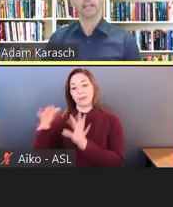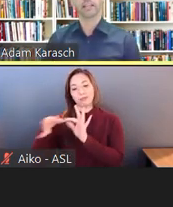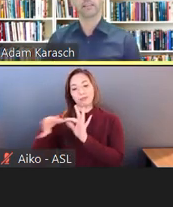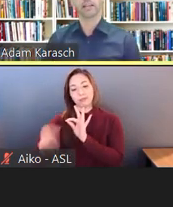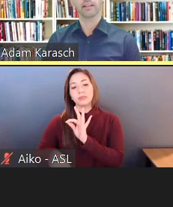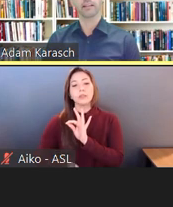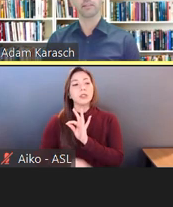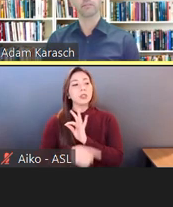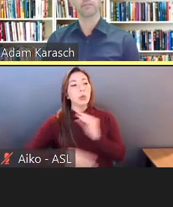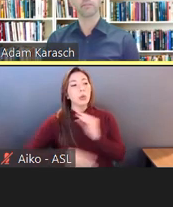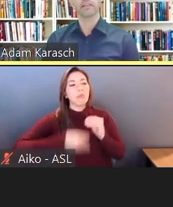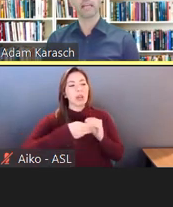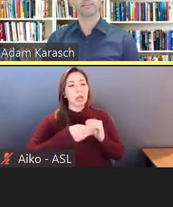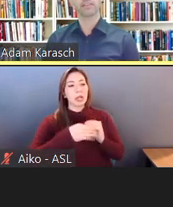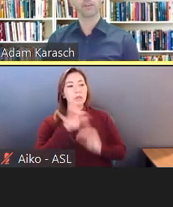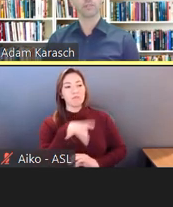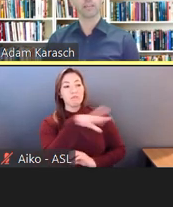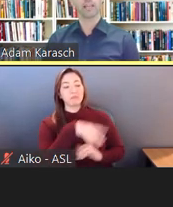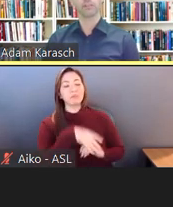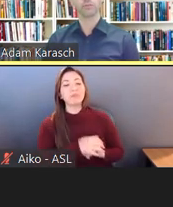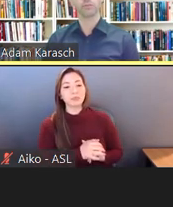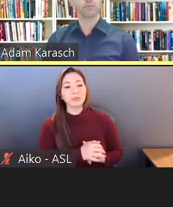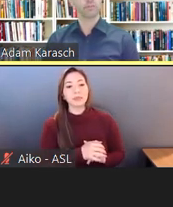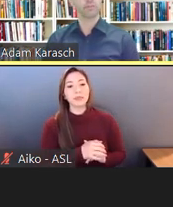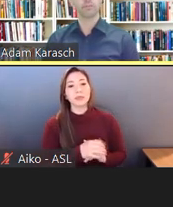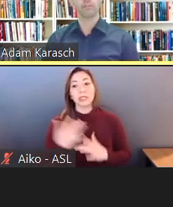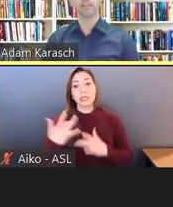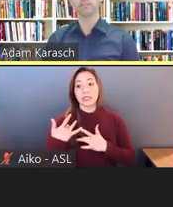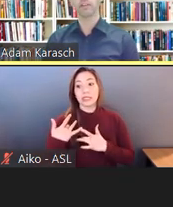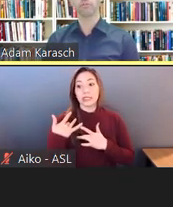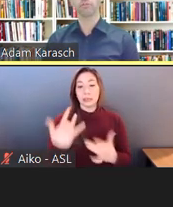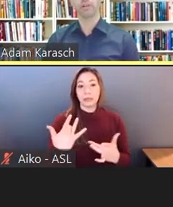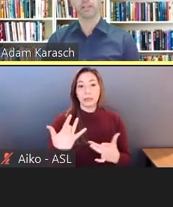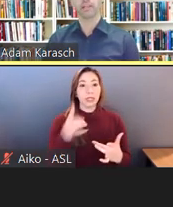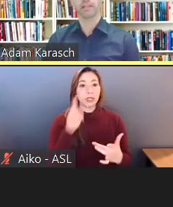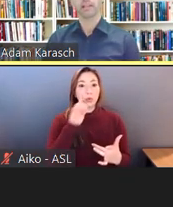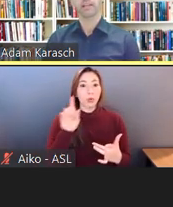that as is often the case with things that are free,